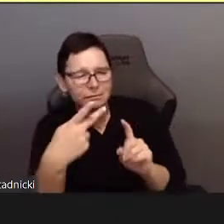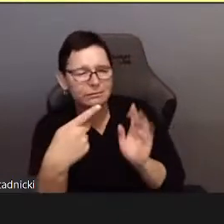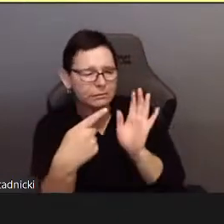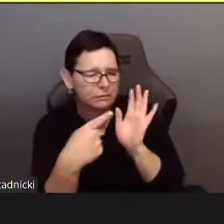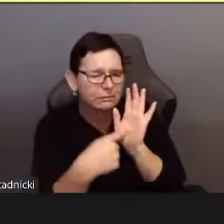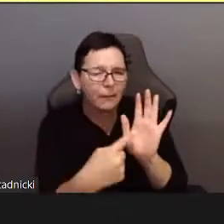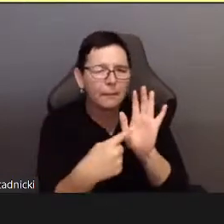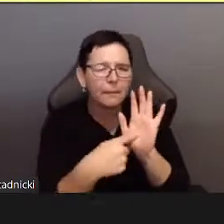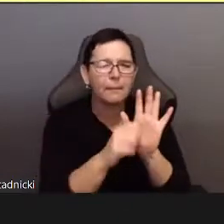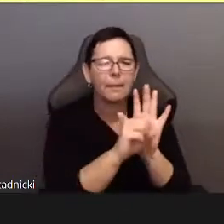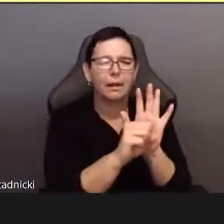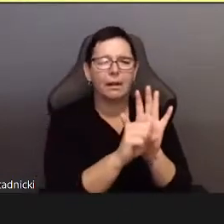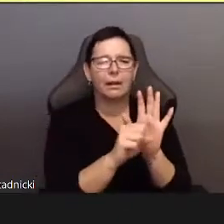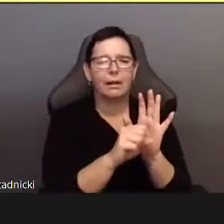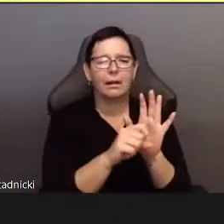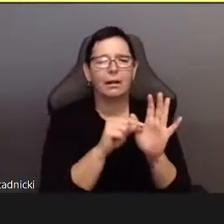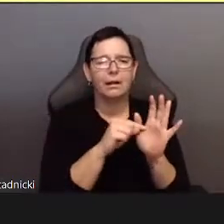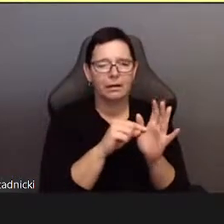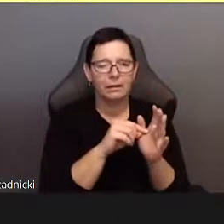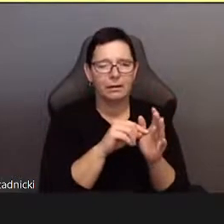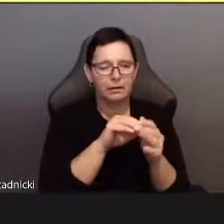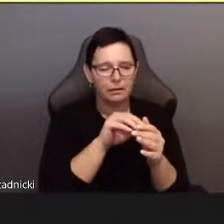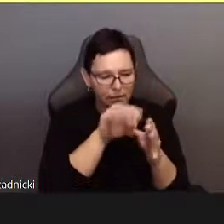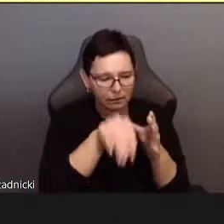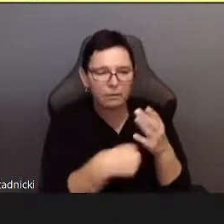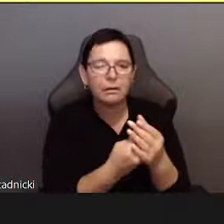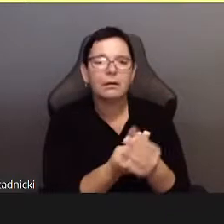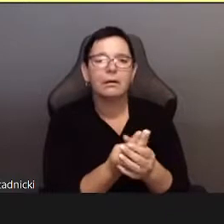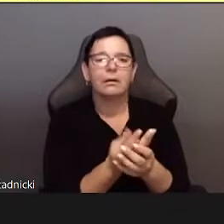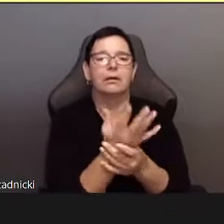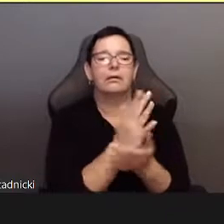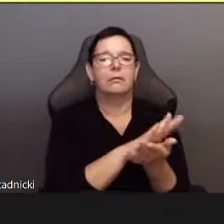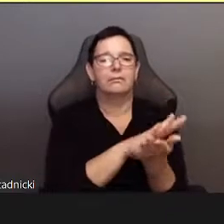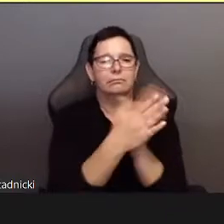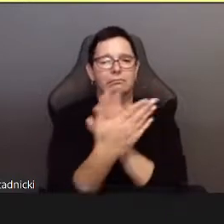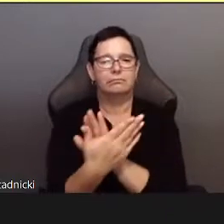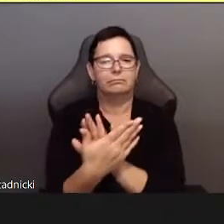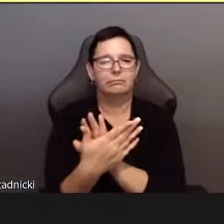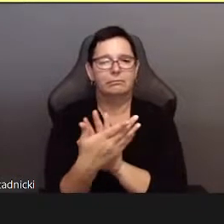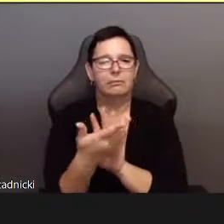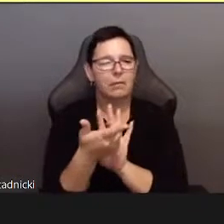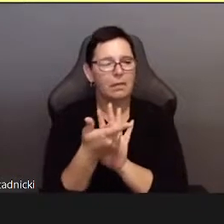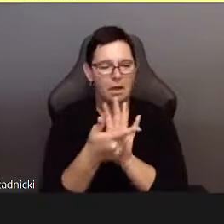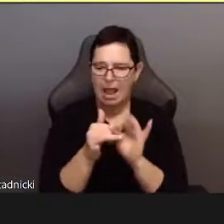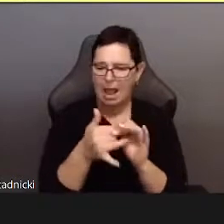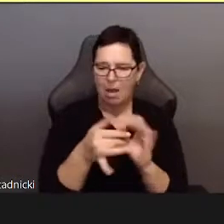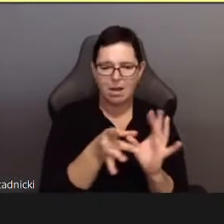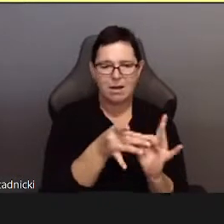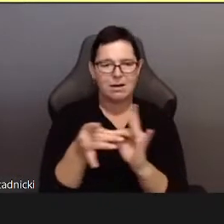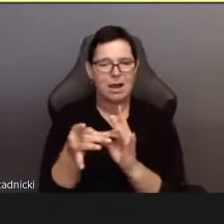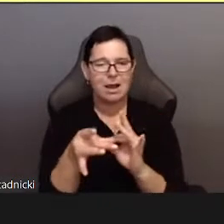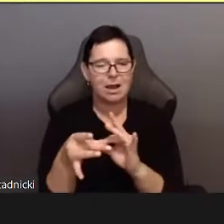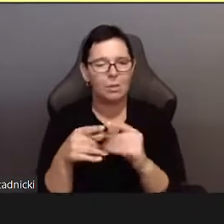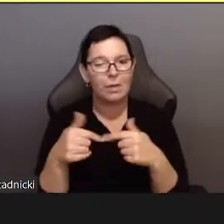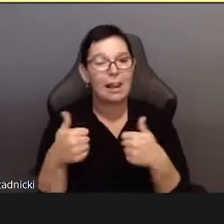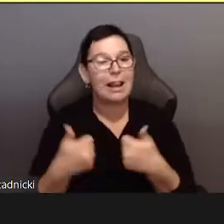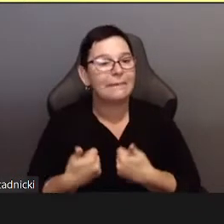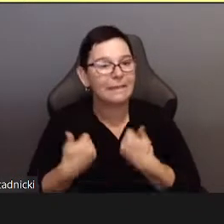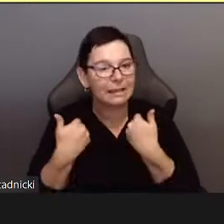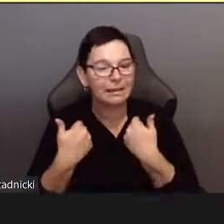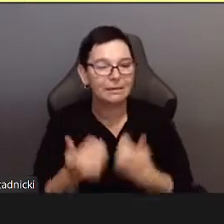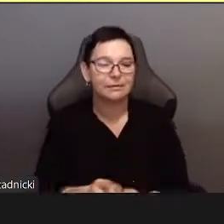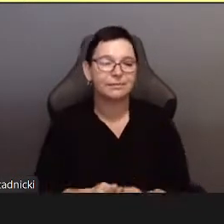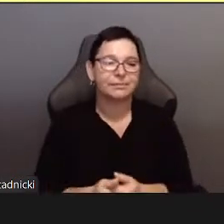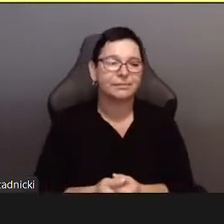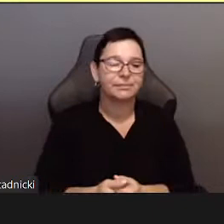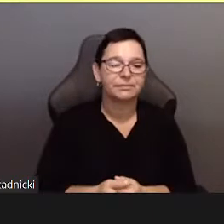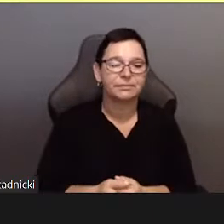Thorugh sacrificing her act, she could become herself in honouring her brohter.